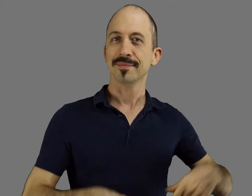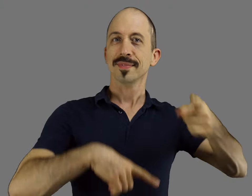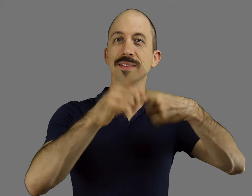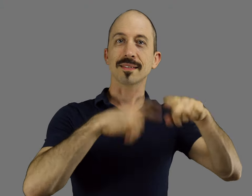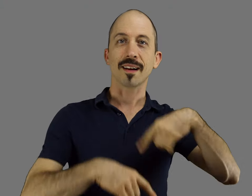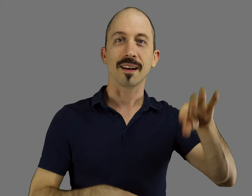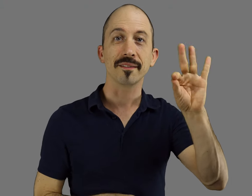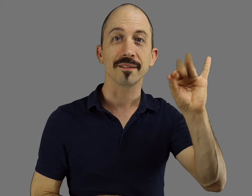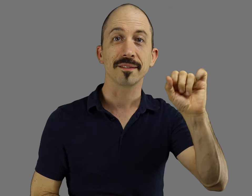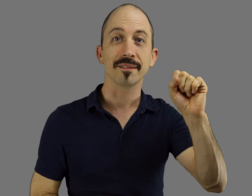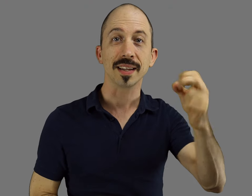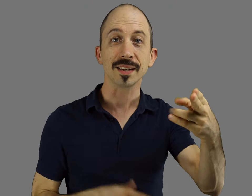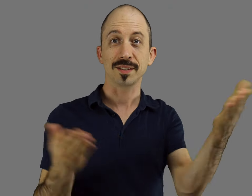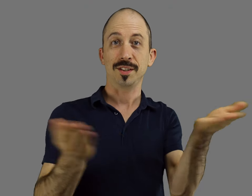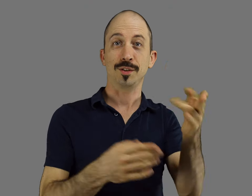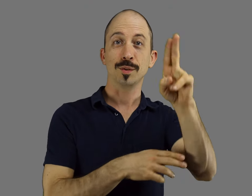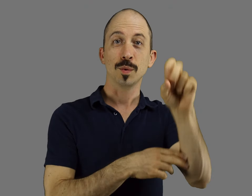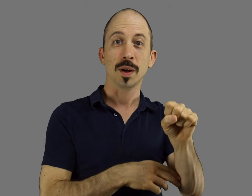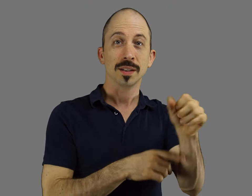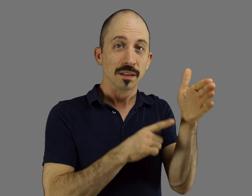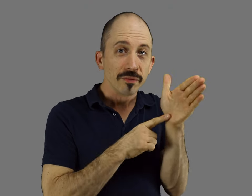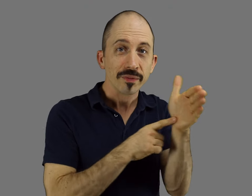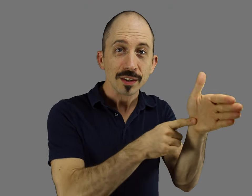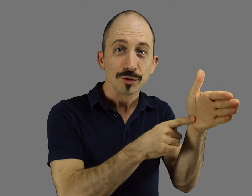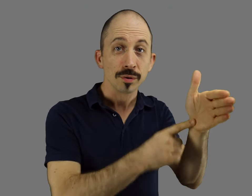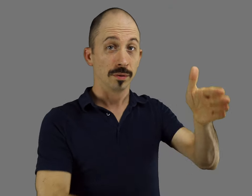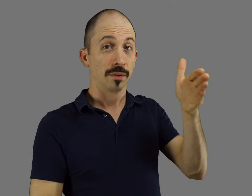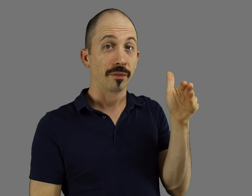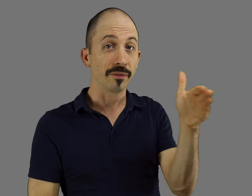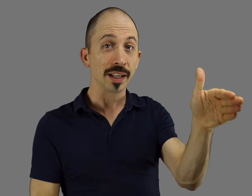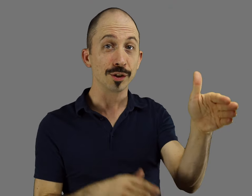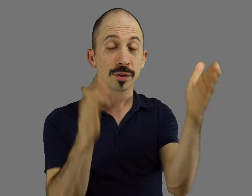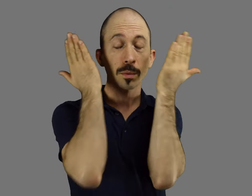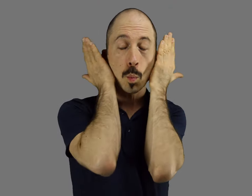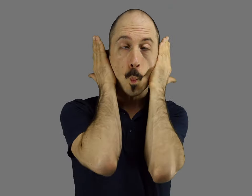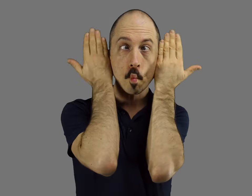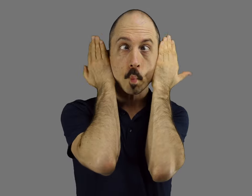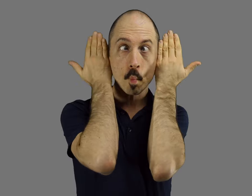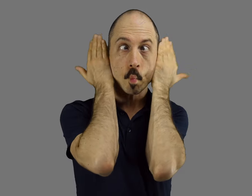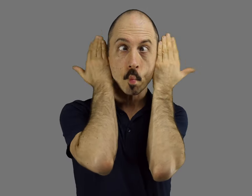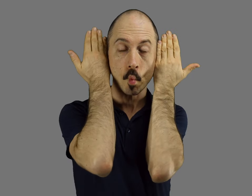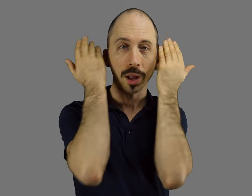The sign for FISH here in the US is... (FISH) (gestures)